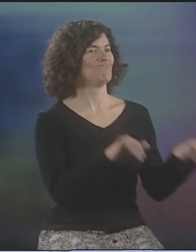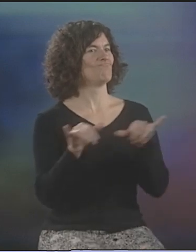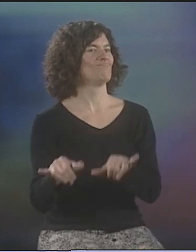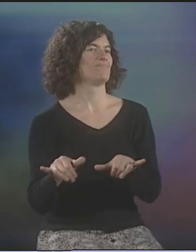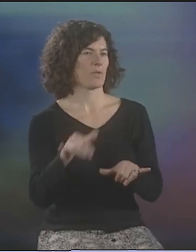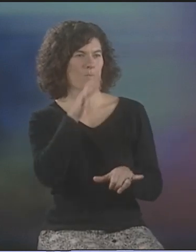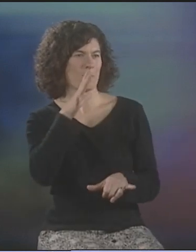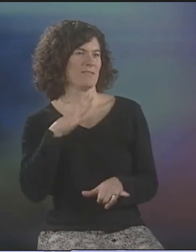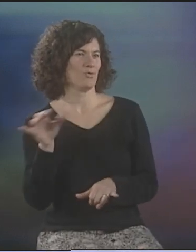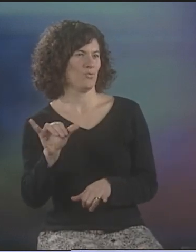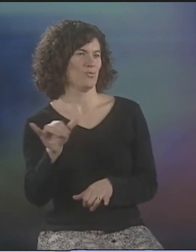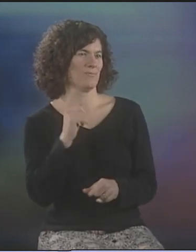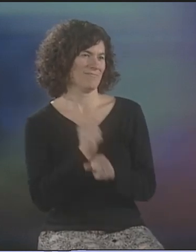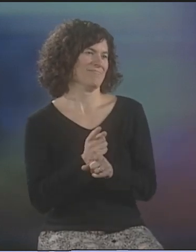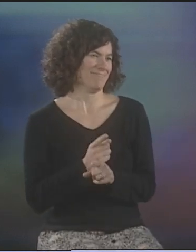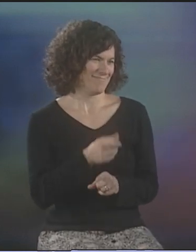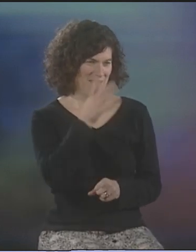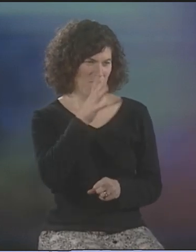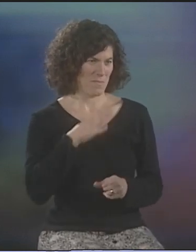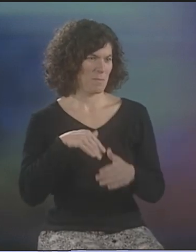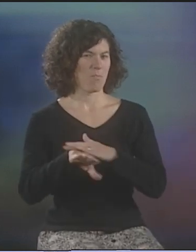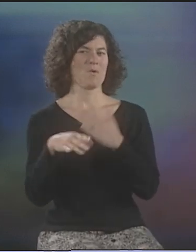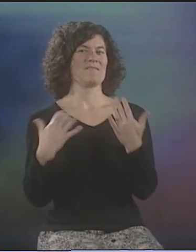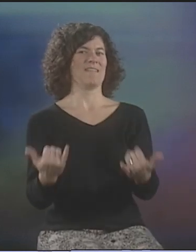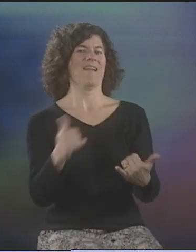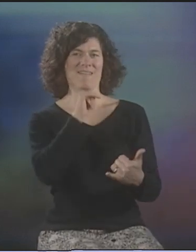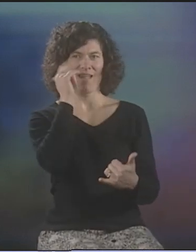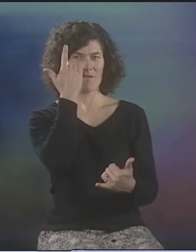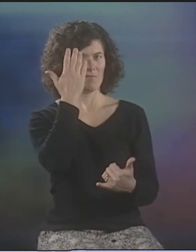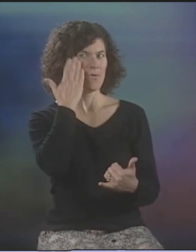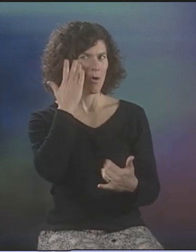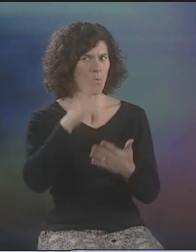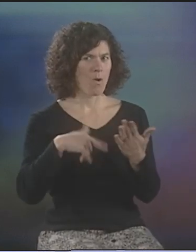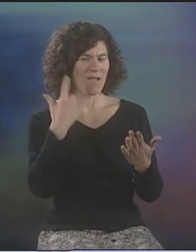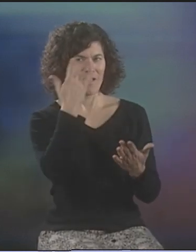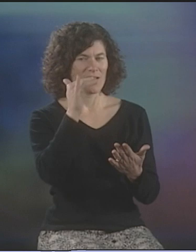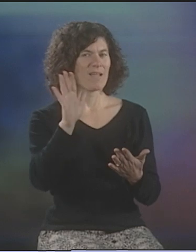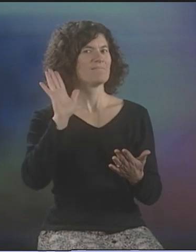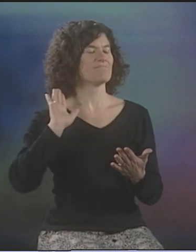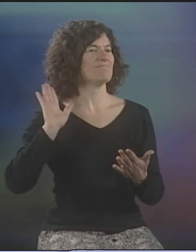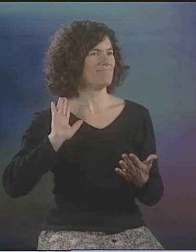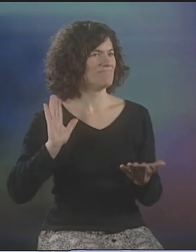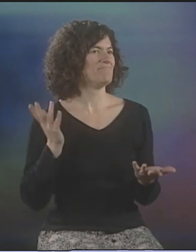YEAH. EXACTLY. I THINK IT'S THE SAME THING FOR WOMEN'S RIGHTS AND WHAT IT'S LIKE NOW COMPARED TO HOW WOMEN LIVED THEN.